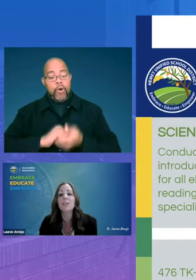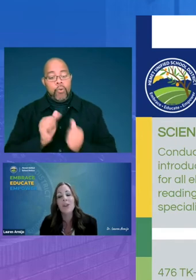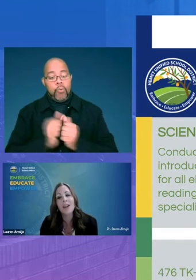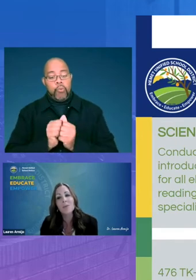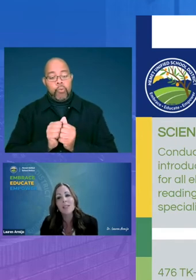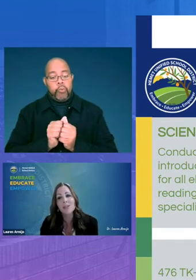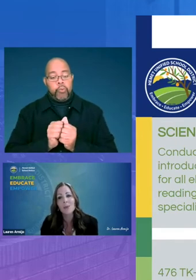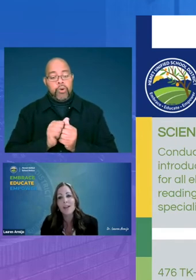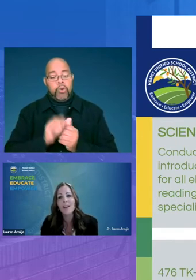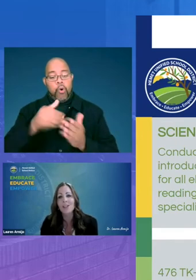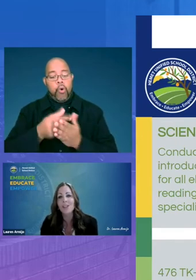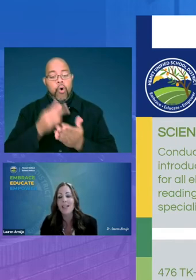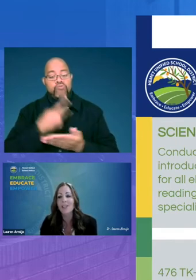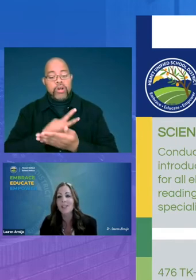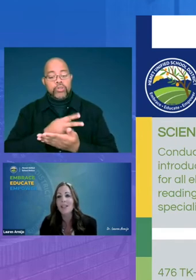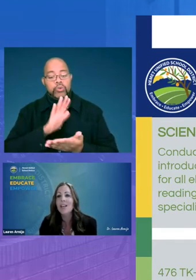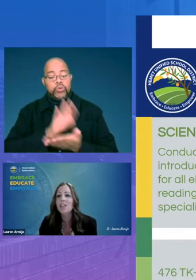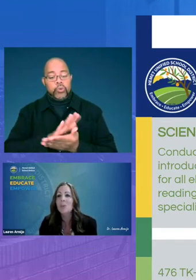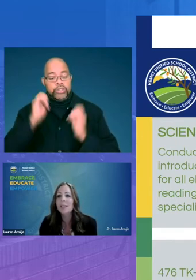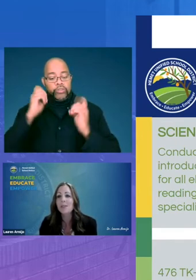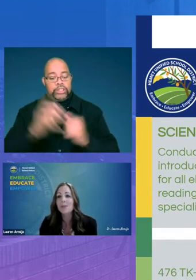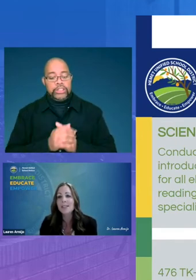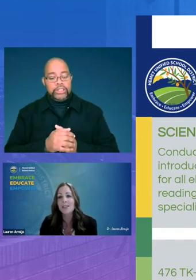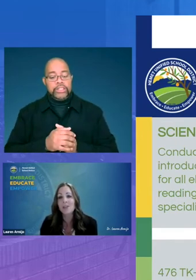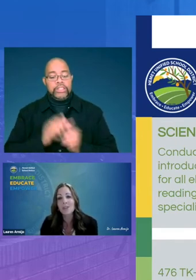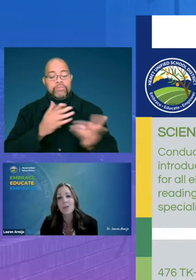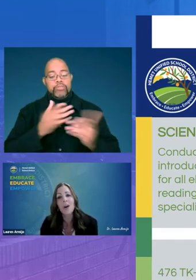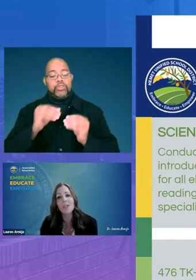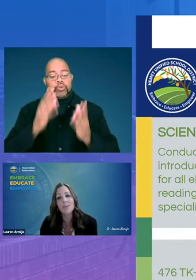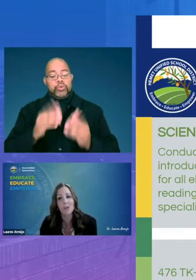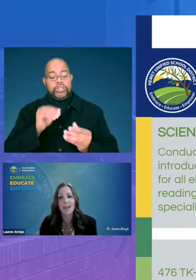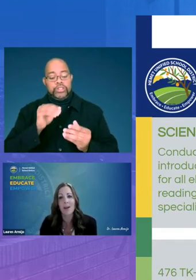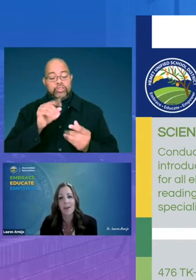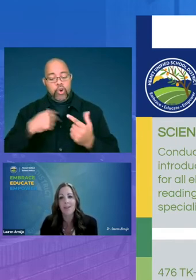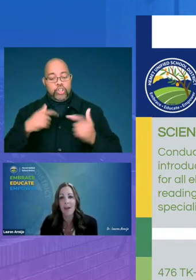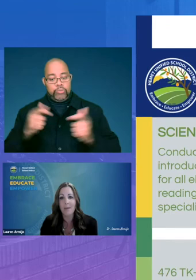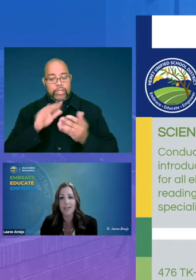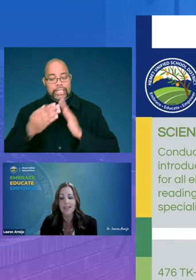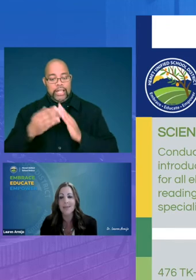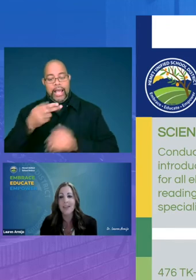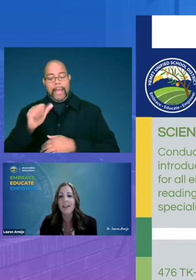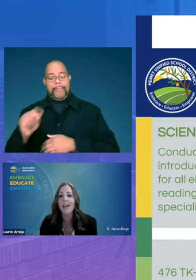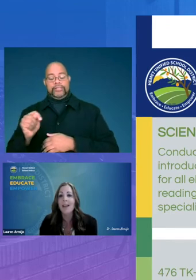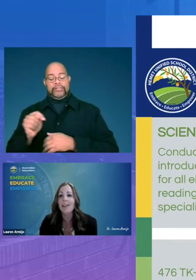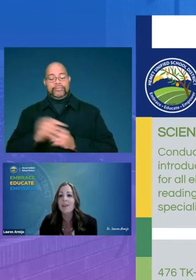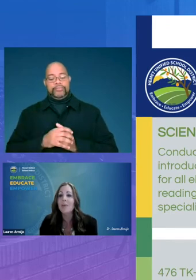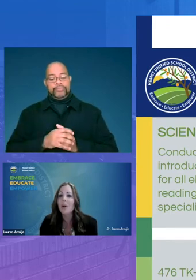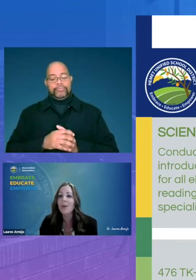graduate school of education to bring student teachers to our small town of hemet the program